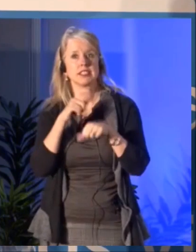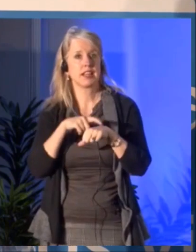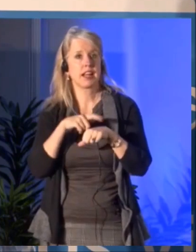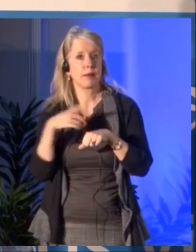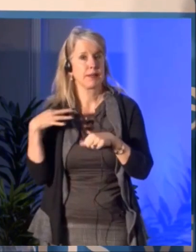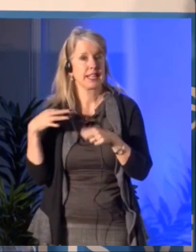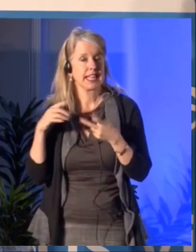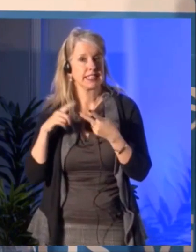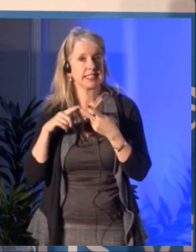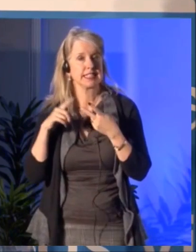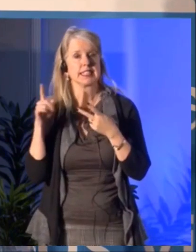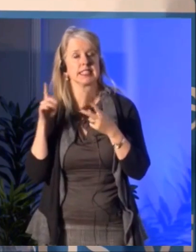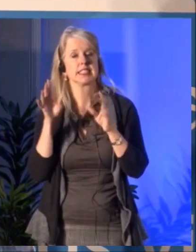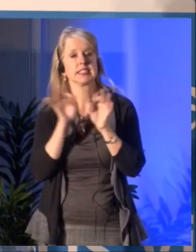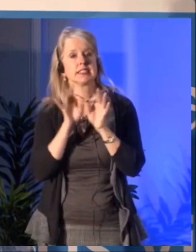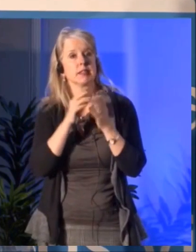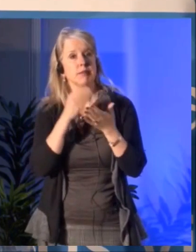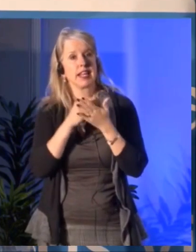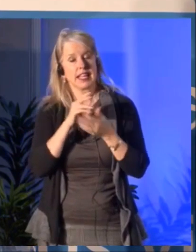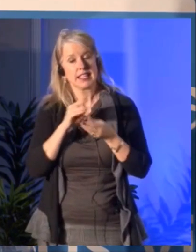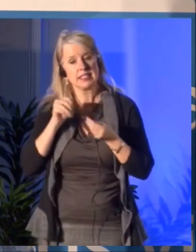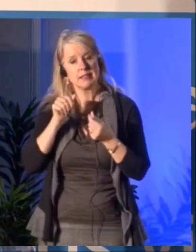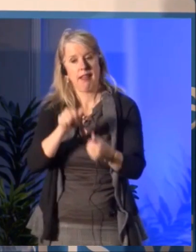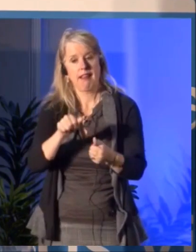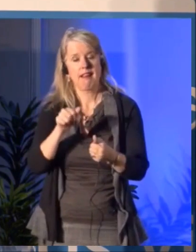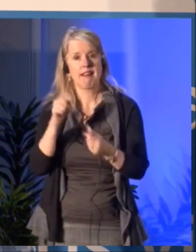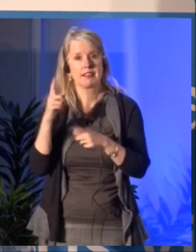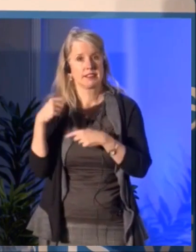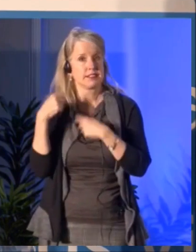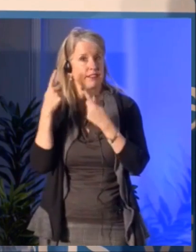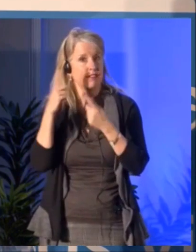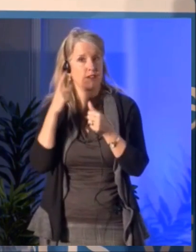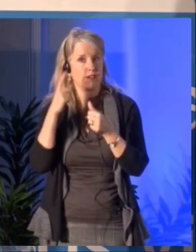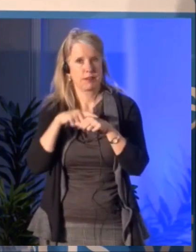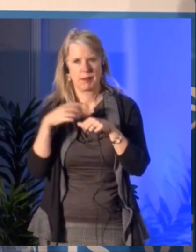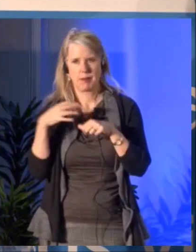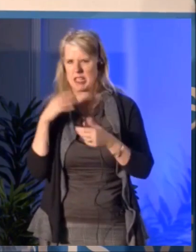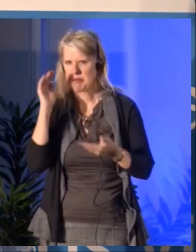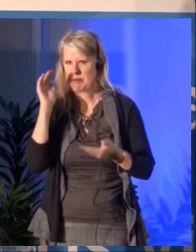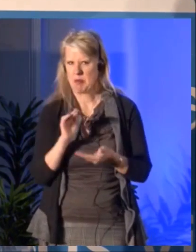for first-time applicants is quite low. So because we made that commitment